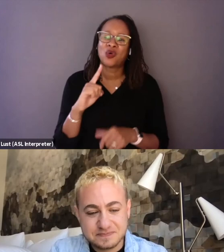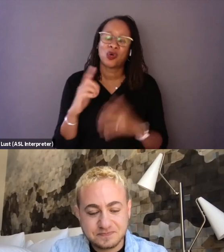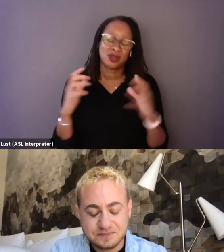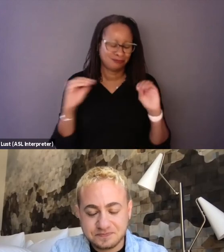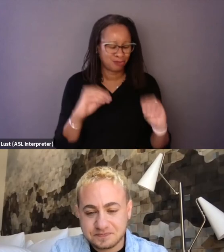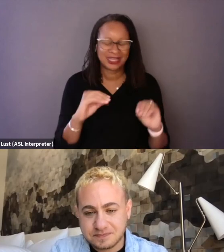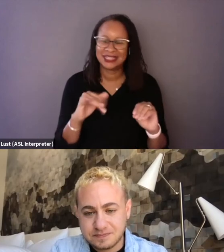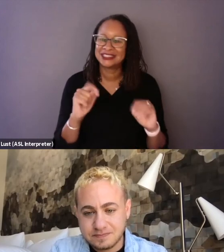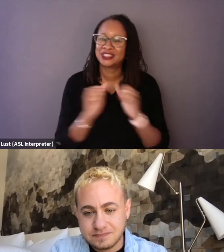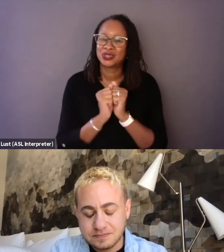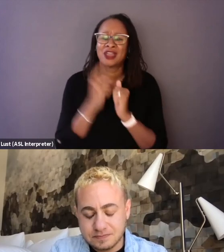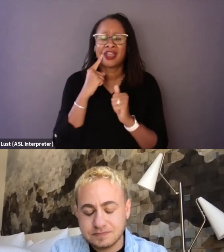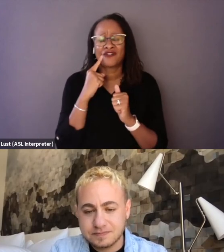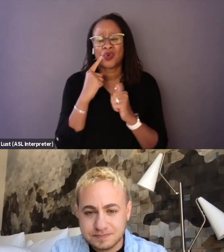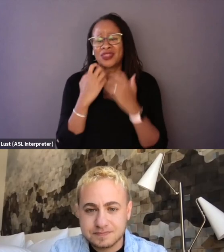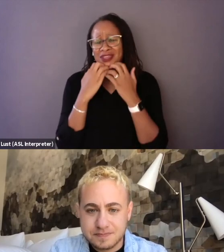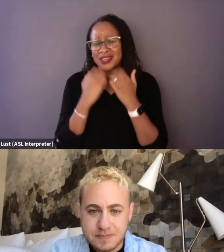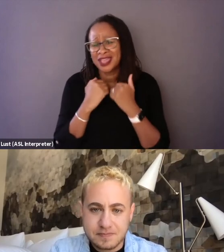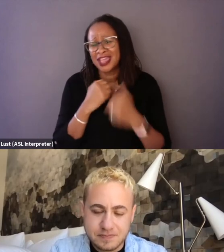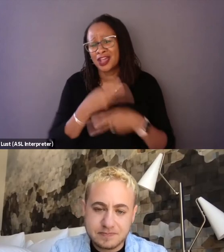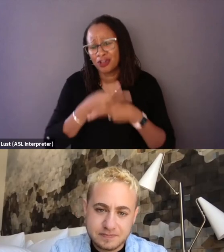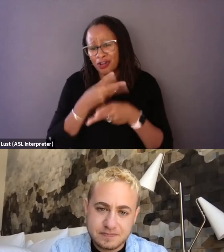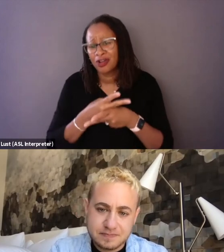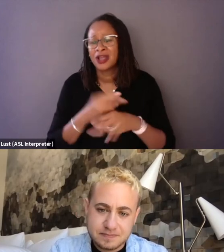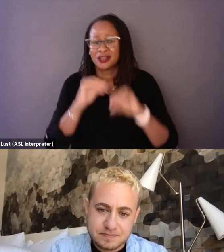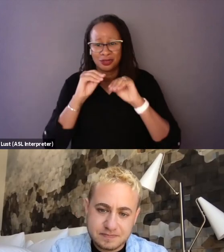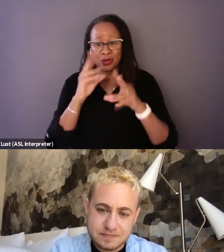and for the care that you both put into this process.